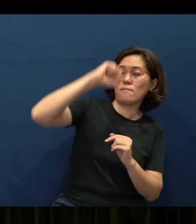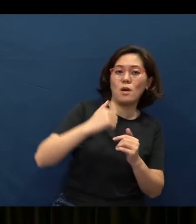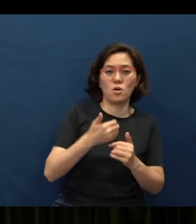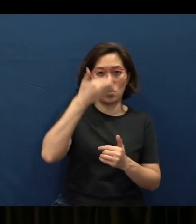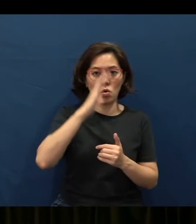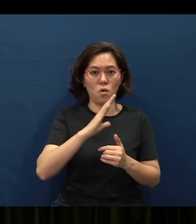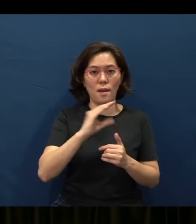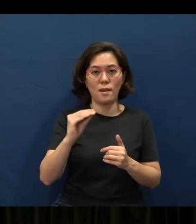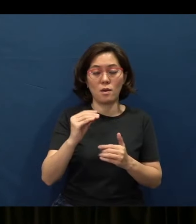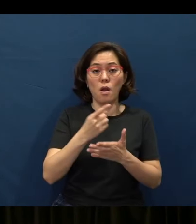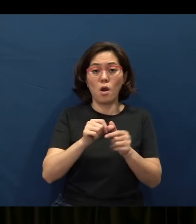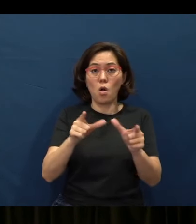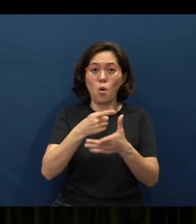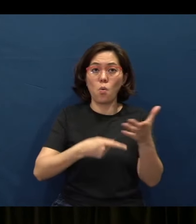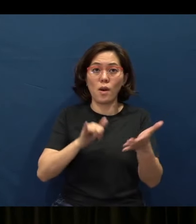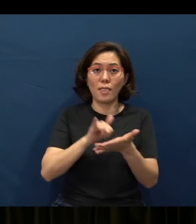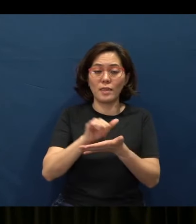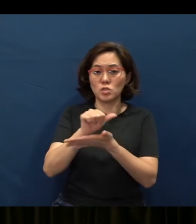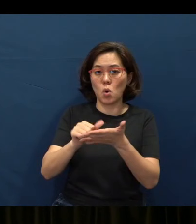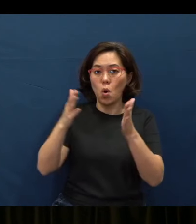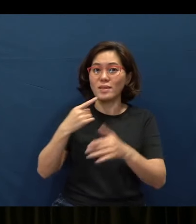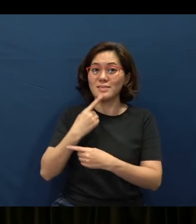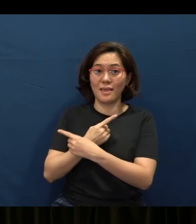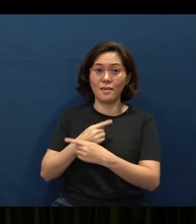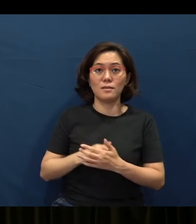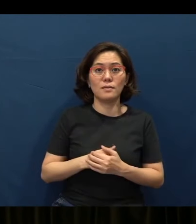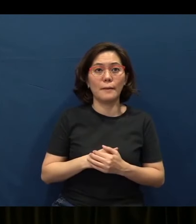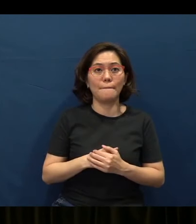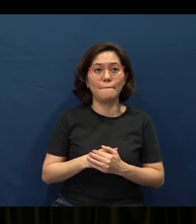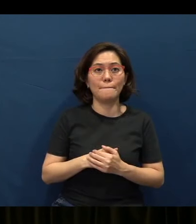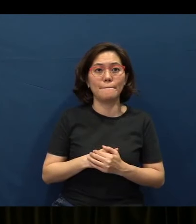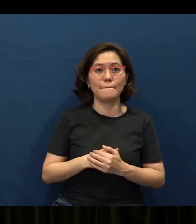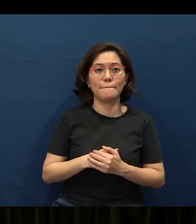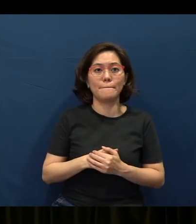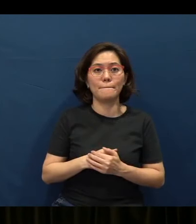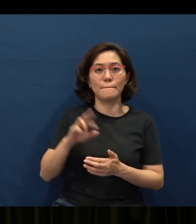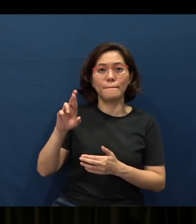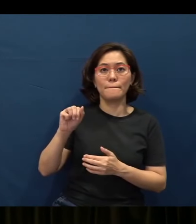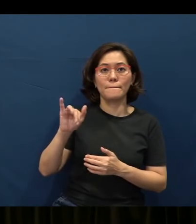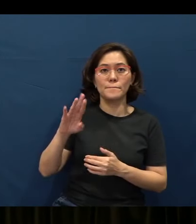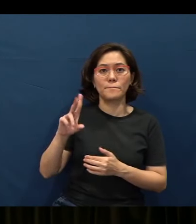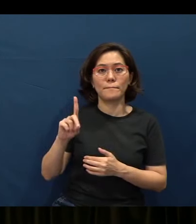And I love what this author says, okay. Raymond Ortlund basically says this.